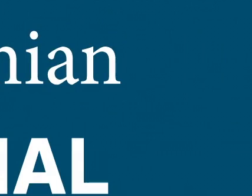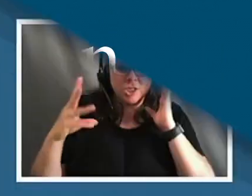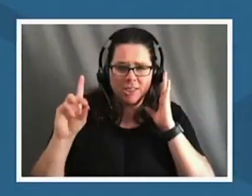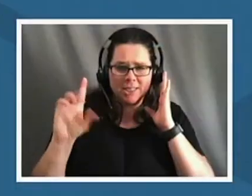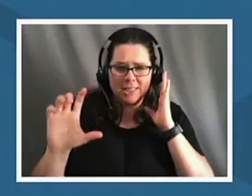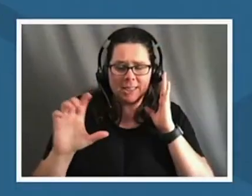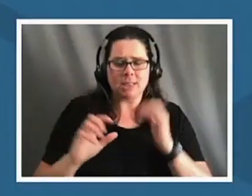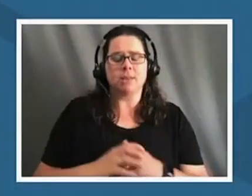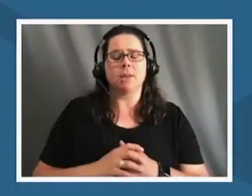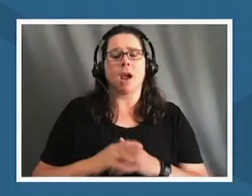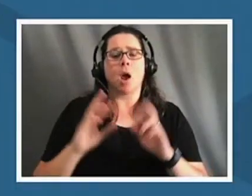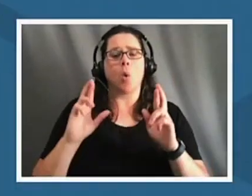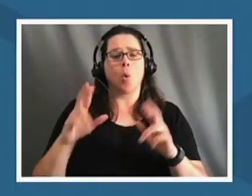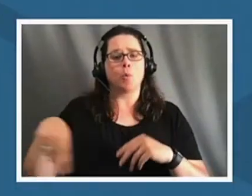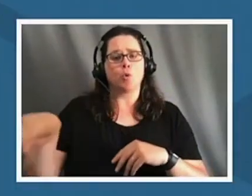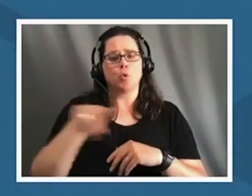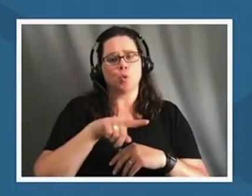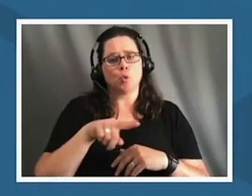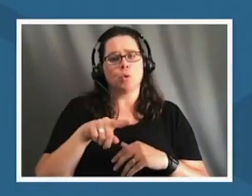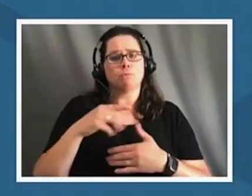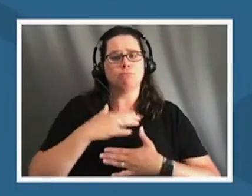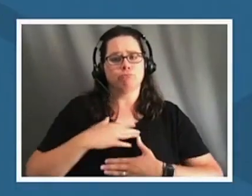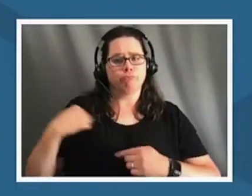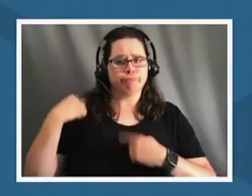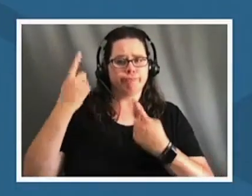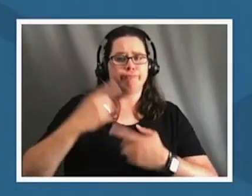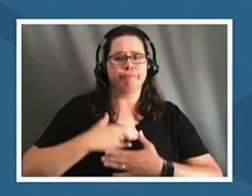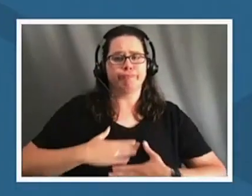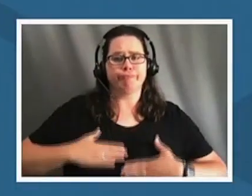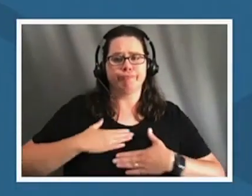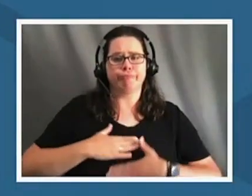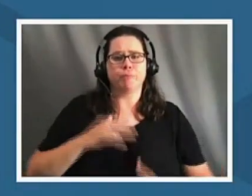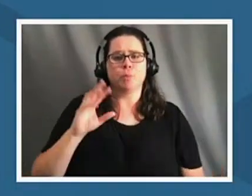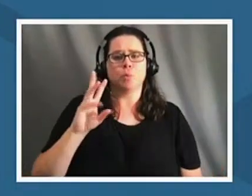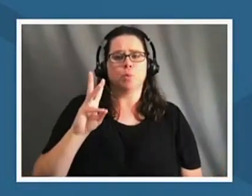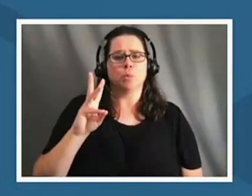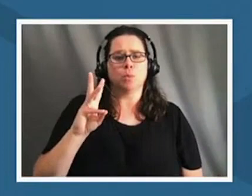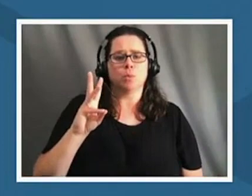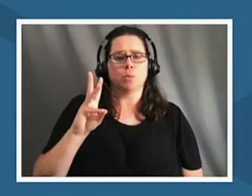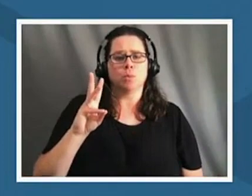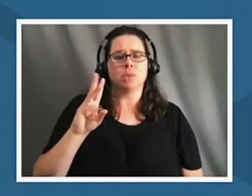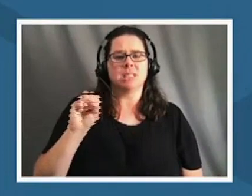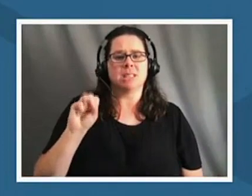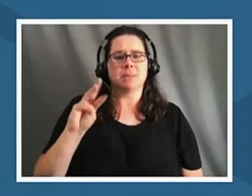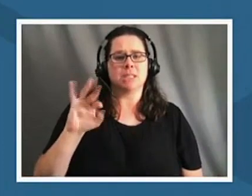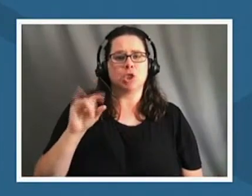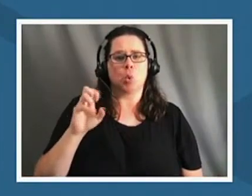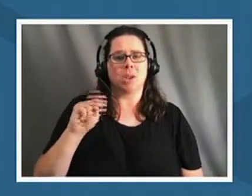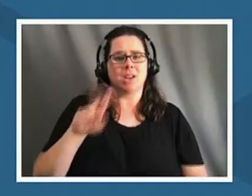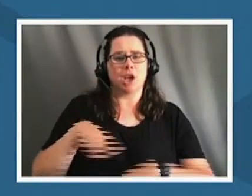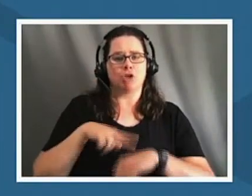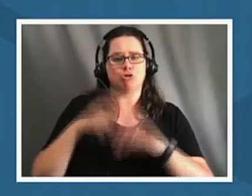i hope you've all been enjoying the smithsonian national education summit